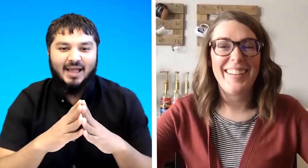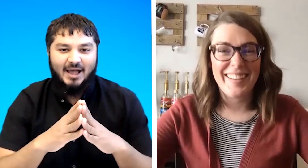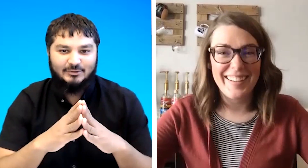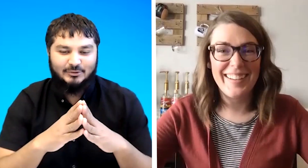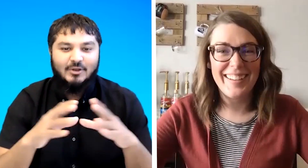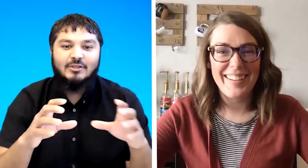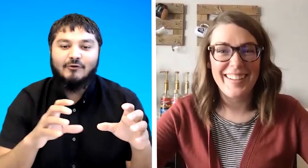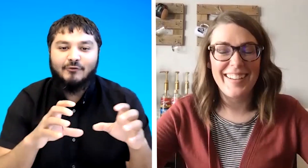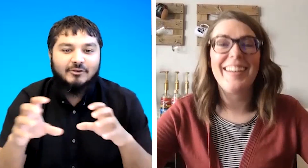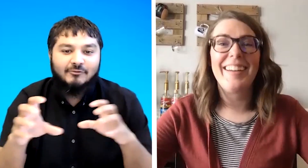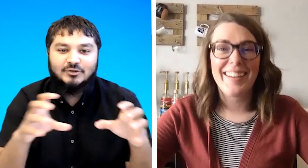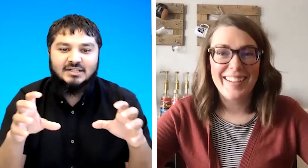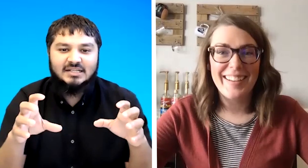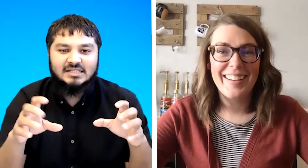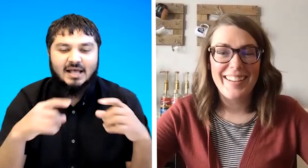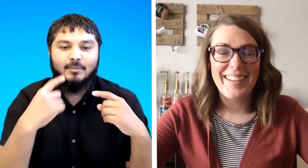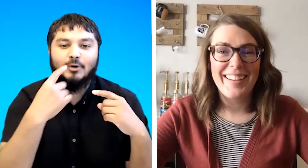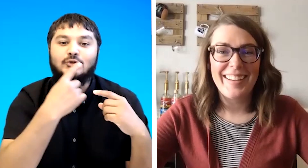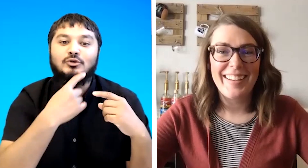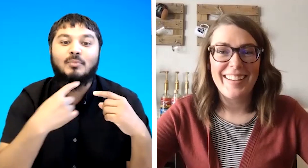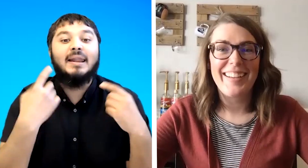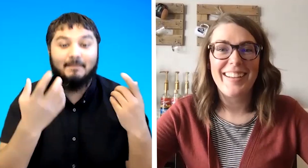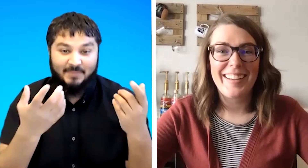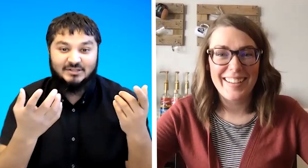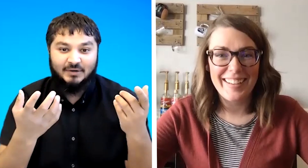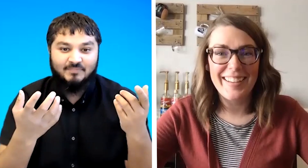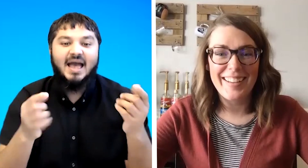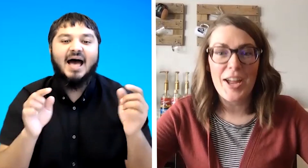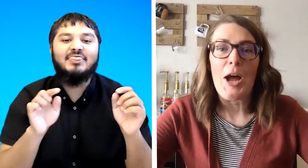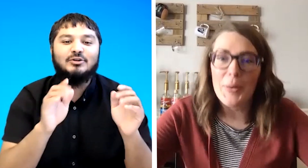house so the first few sentences i'm going to use my lip pattern and okay